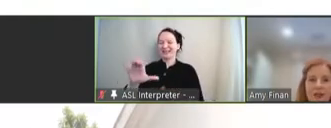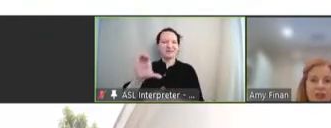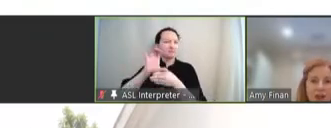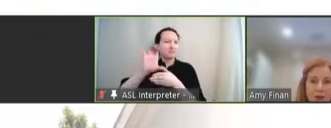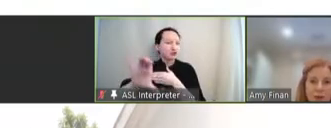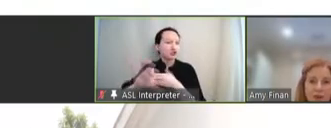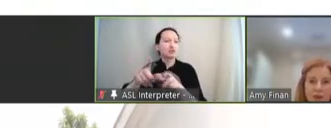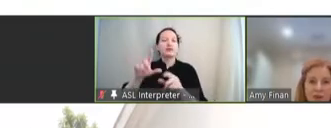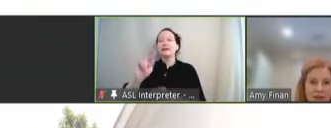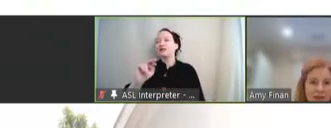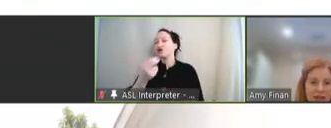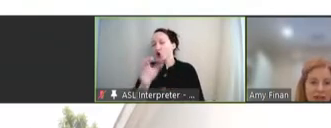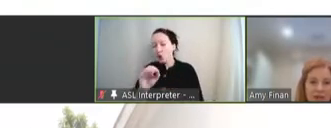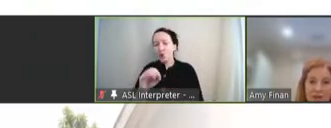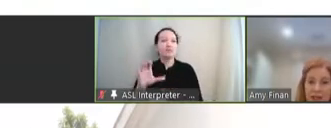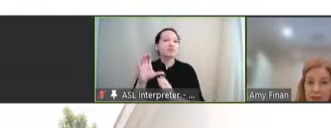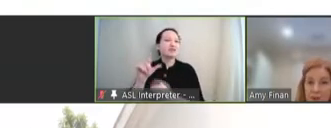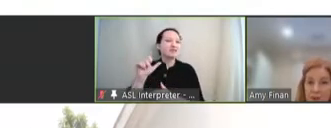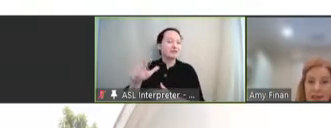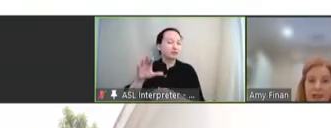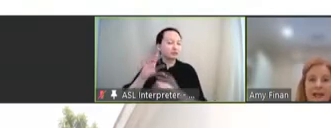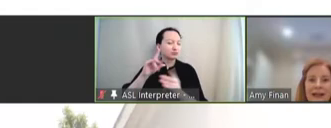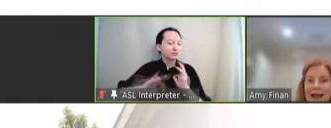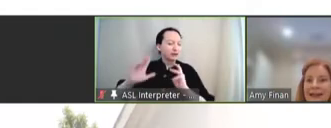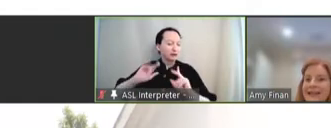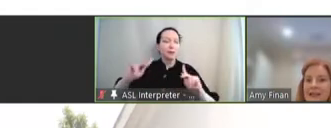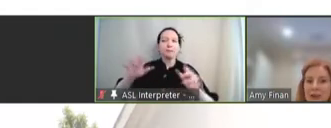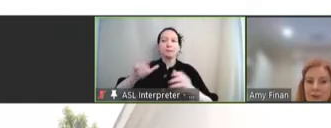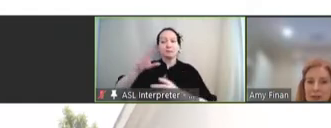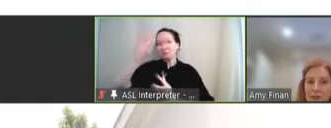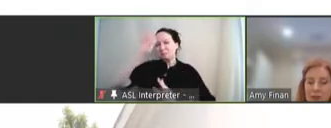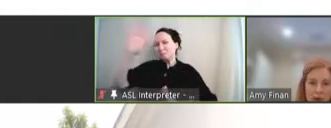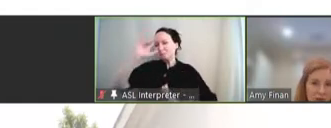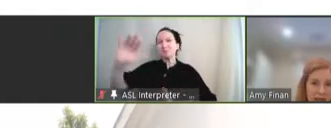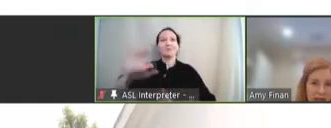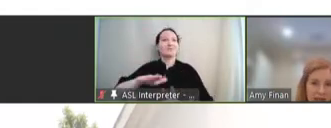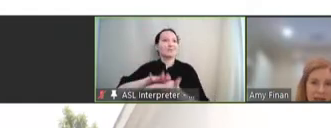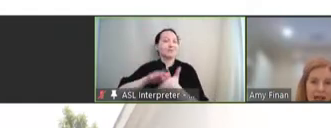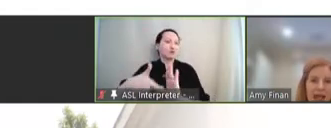NGOs, civil society, philanthropy, and academia must be represented.